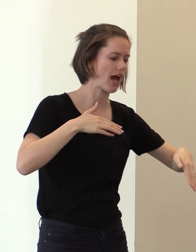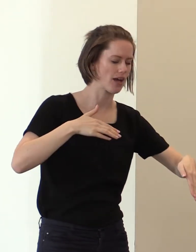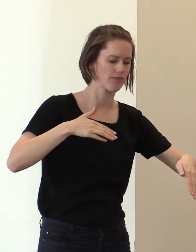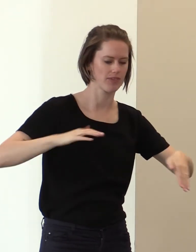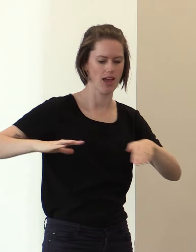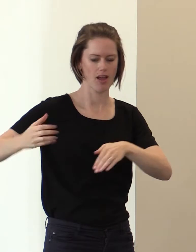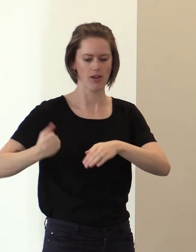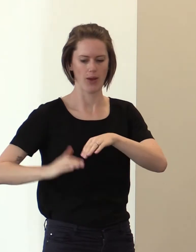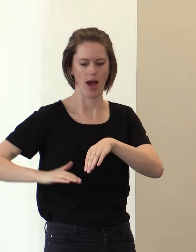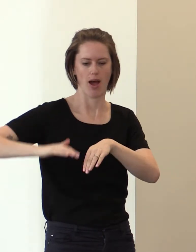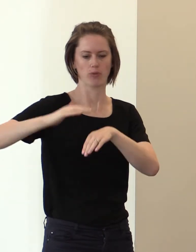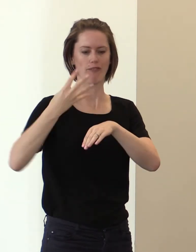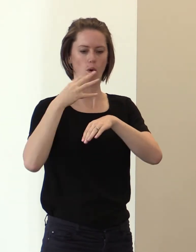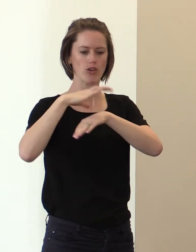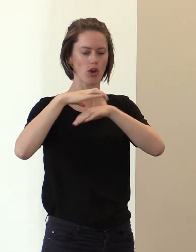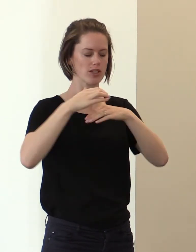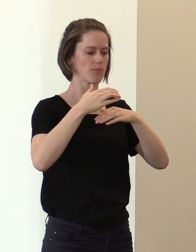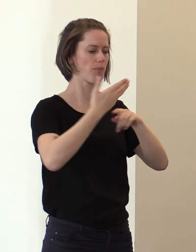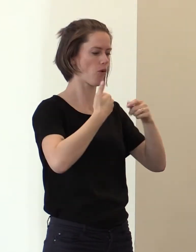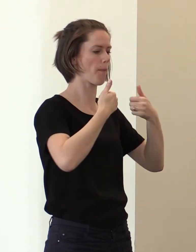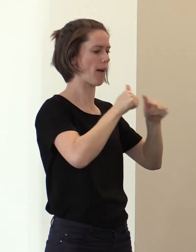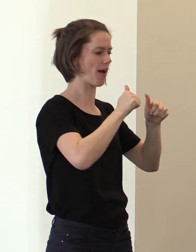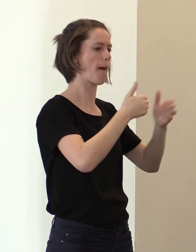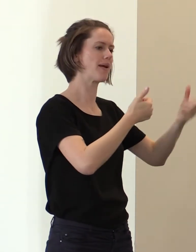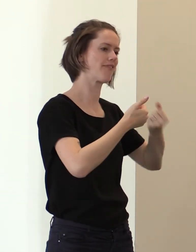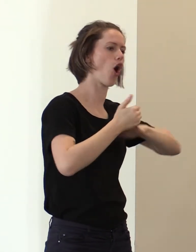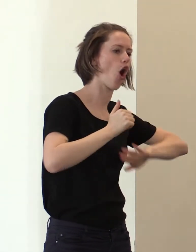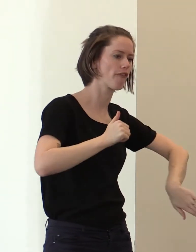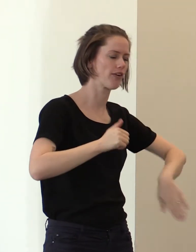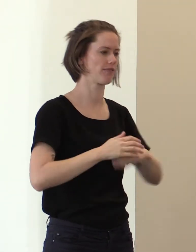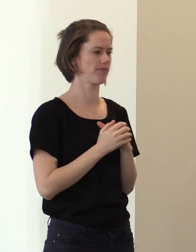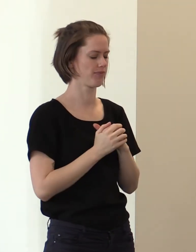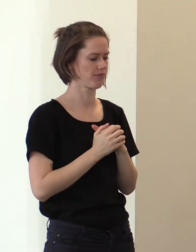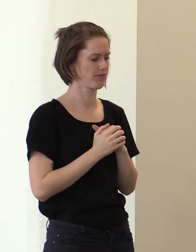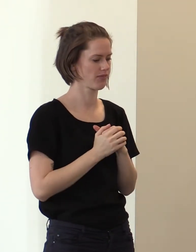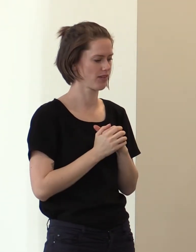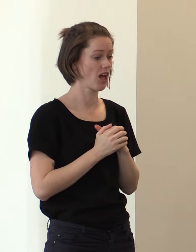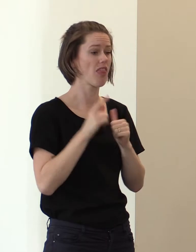before the top abatement rate kicks in. Because many people on a benefit